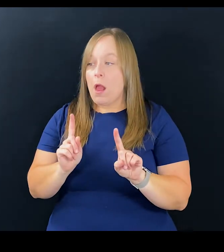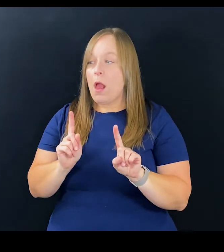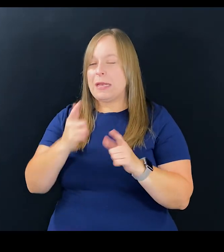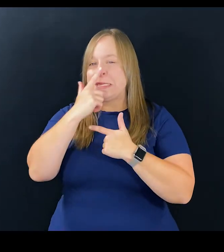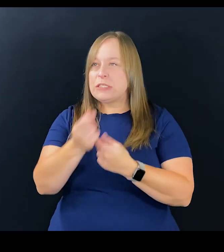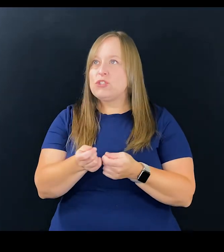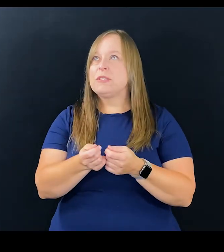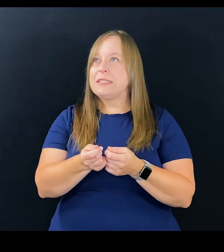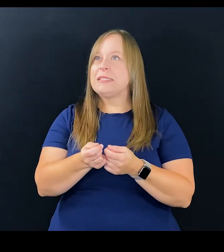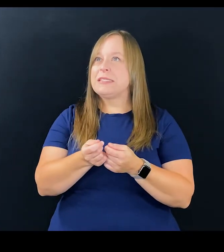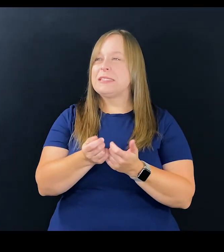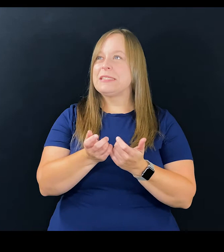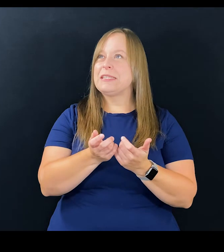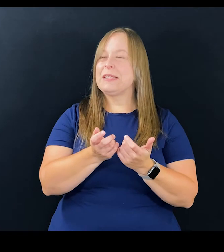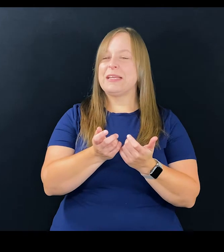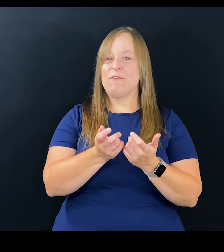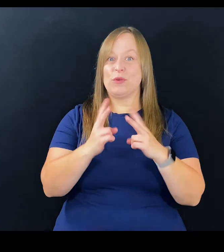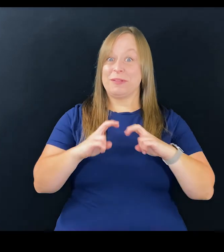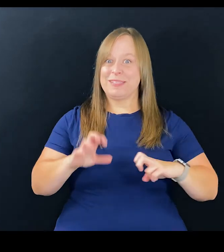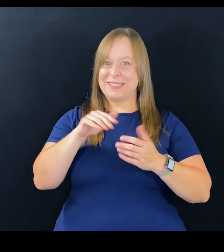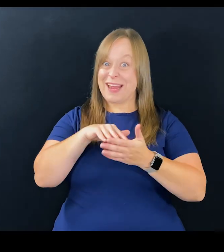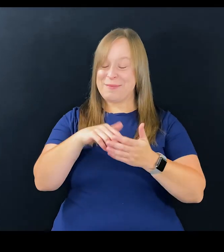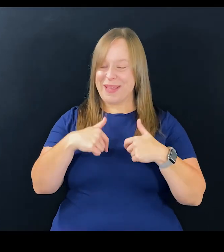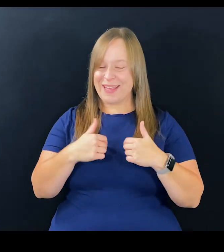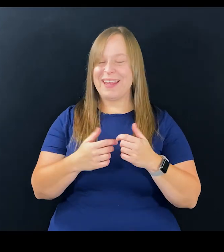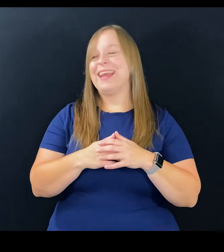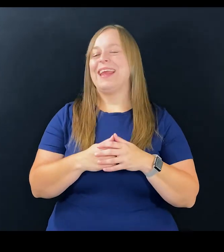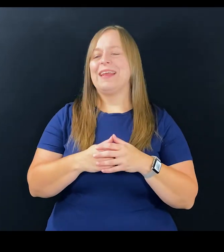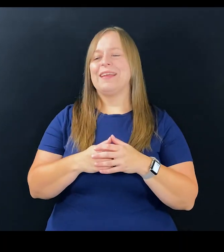but it's interesting, if you were to case study me here,